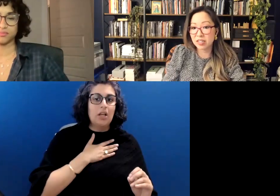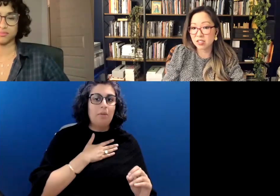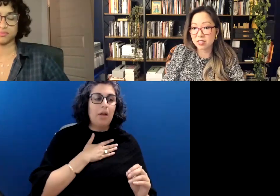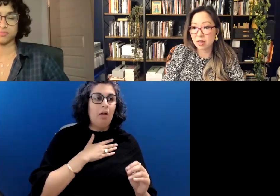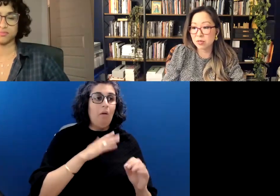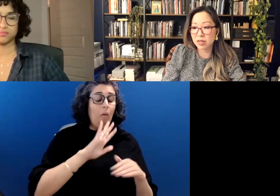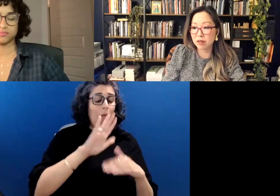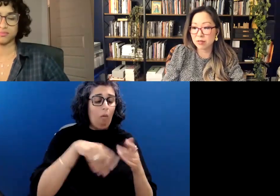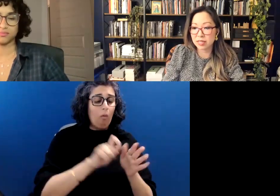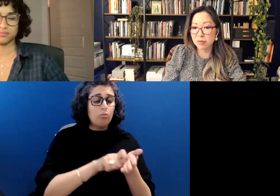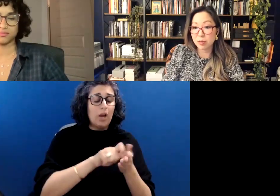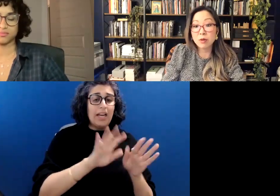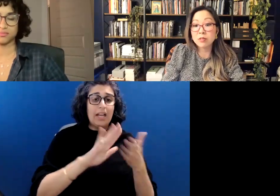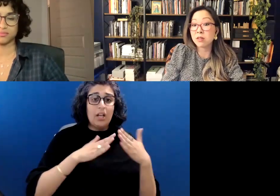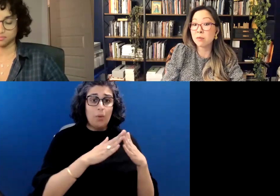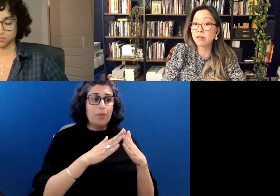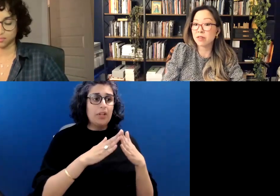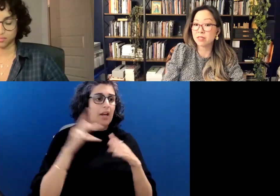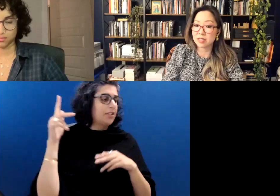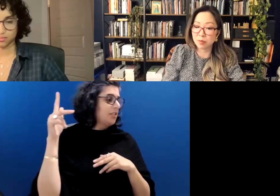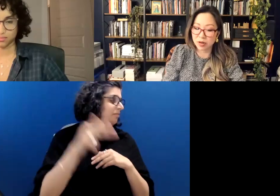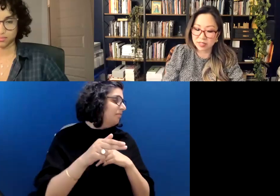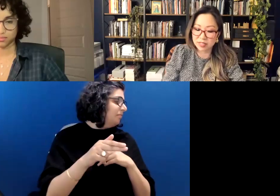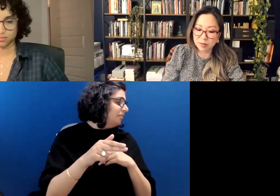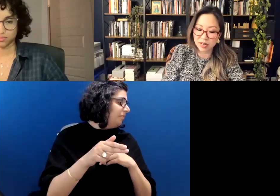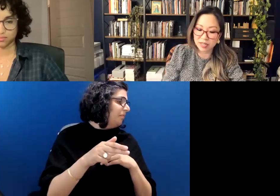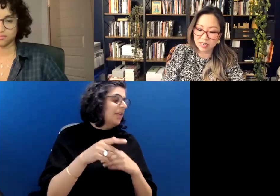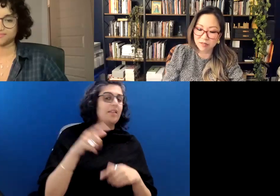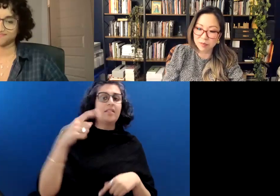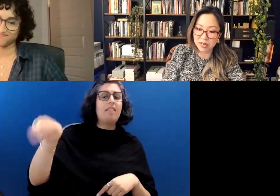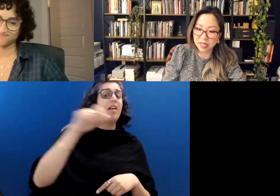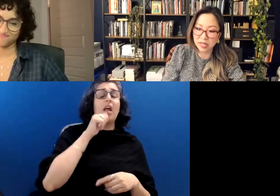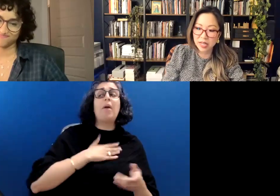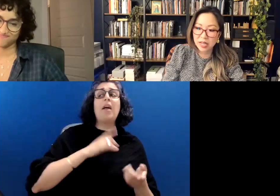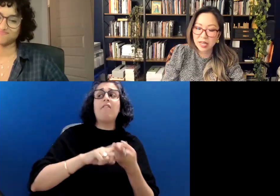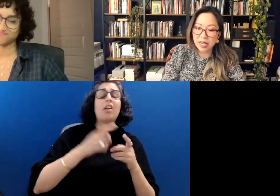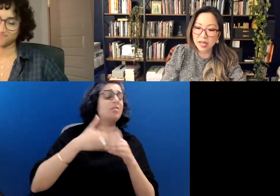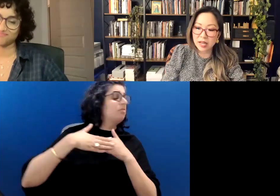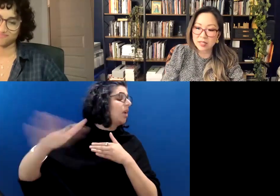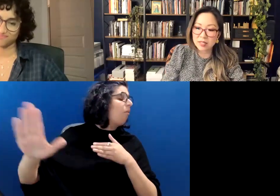I just stopped talking. I was like the poets are not my friends anymore, and stop talking to everybody.